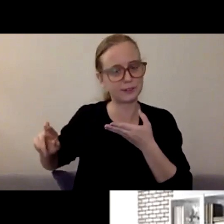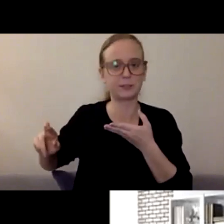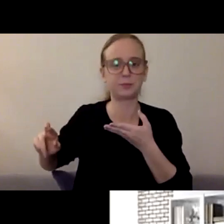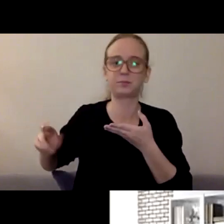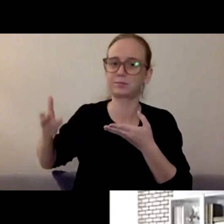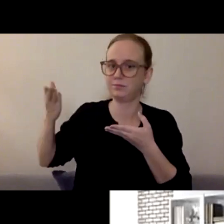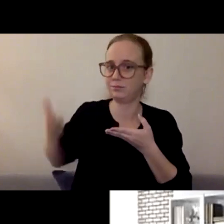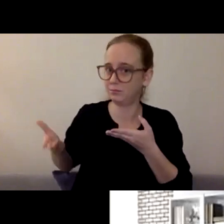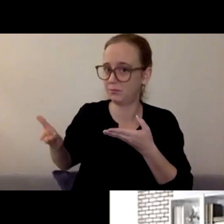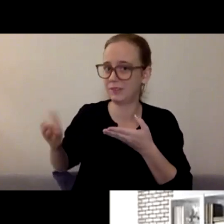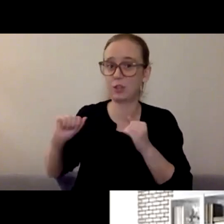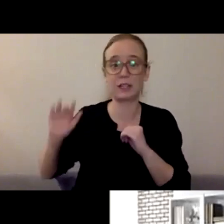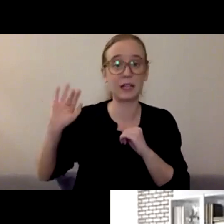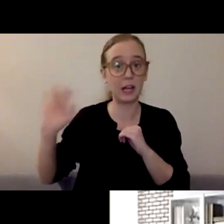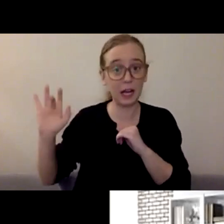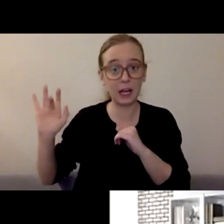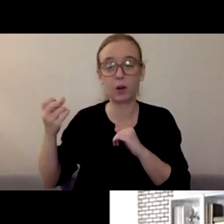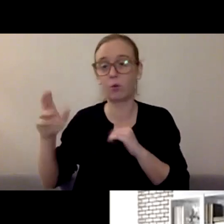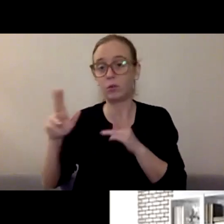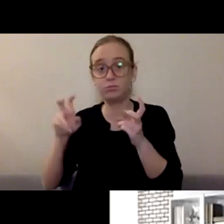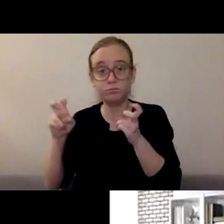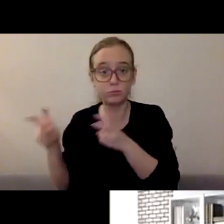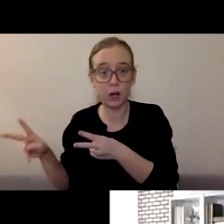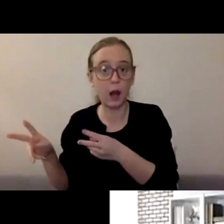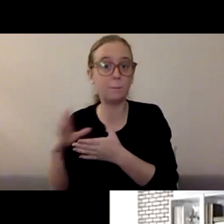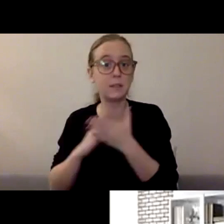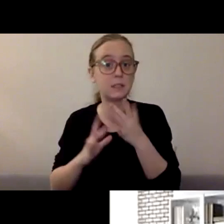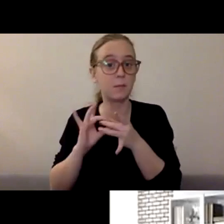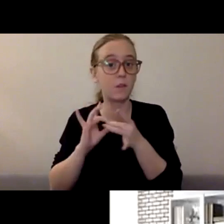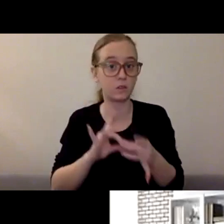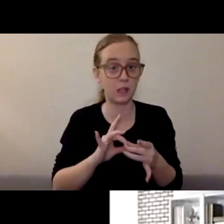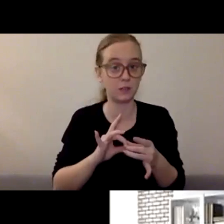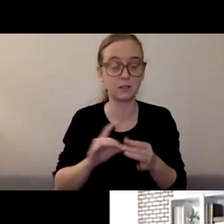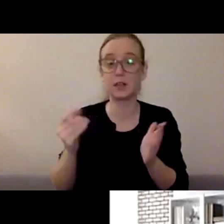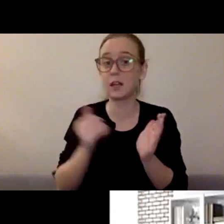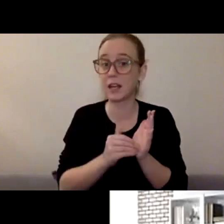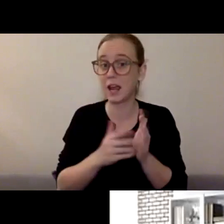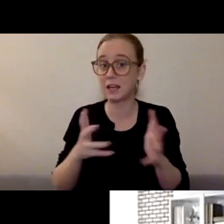I wanna reiterate that the crisis lines that are available in our counties are not just for the person in crisis.